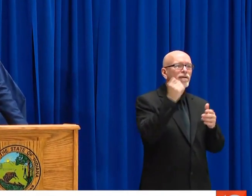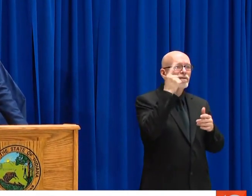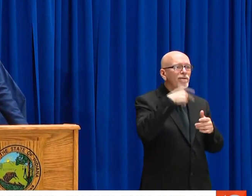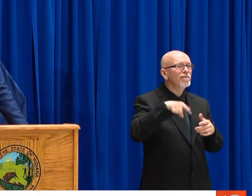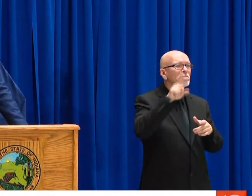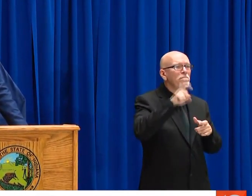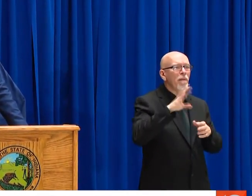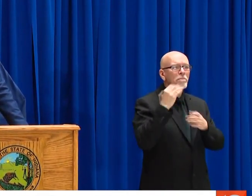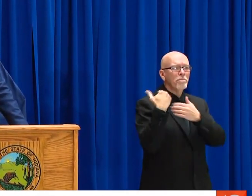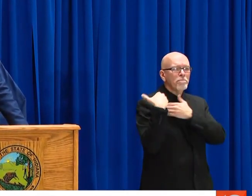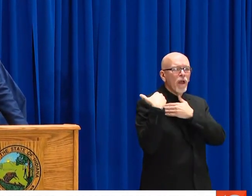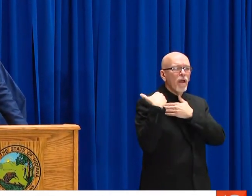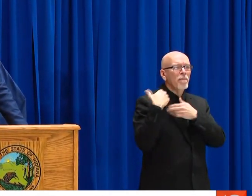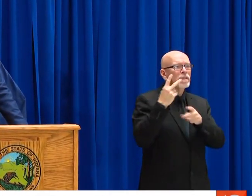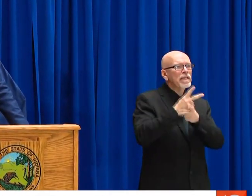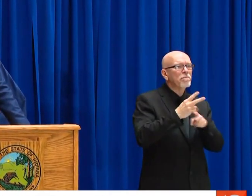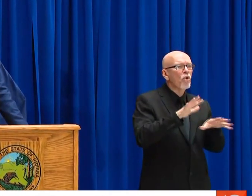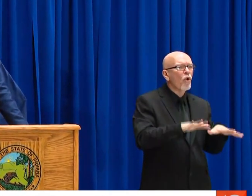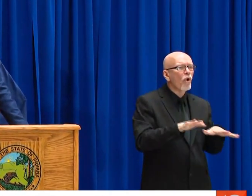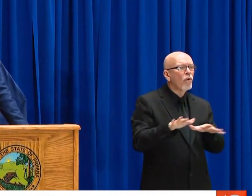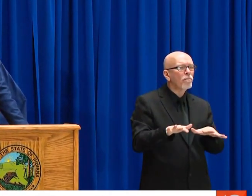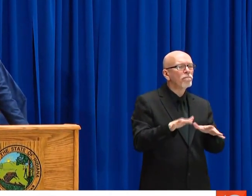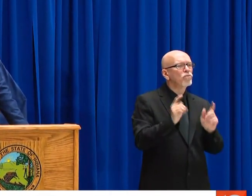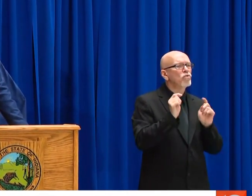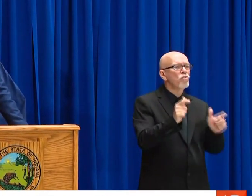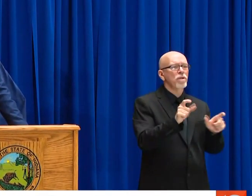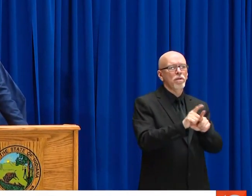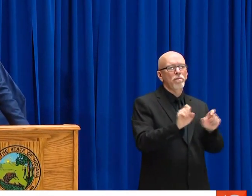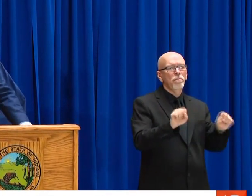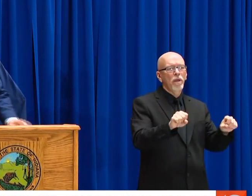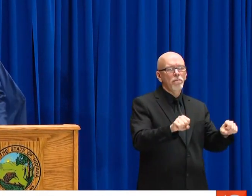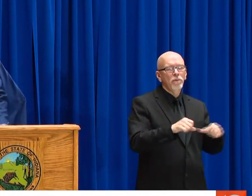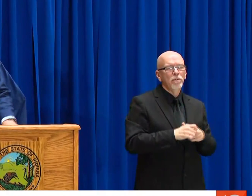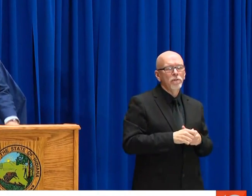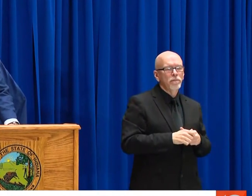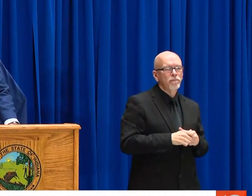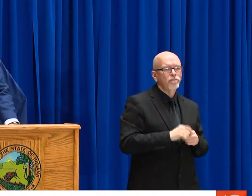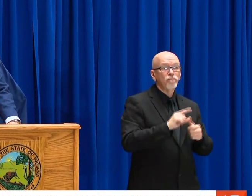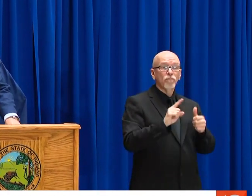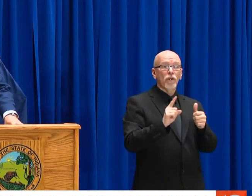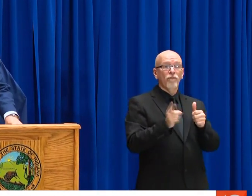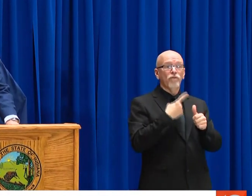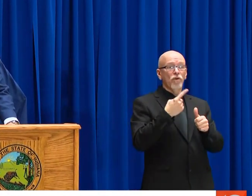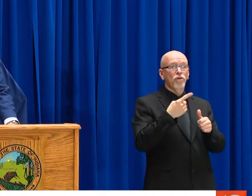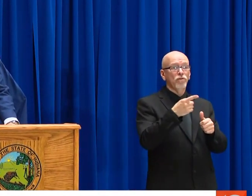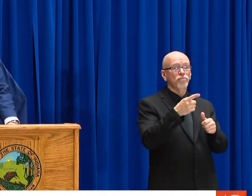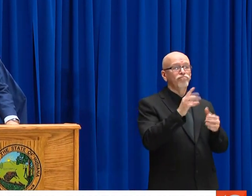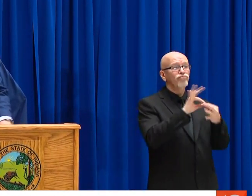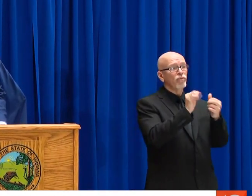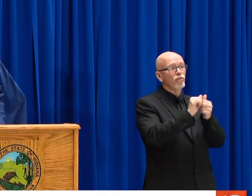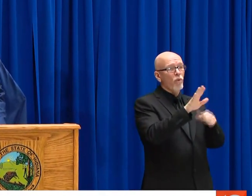BUT OUR INTENT -- AND I THINK EVERYONE ELSE'S -- IS TO GET THROUGH THIS RESPONSIBLY,